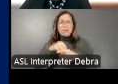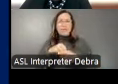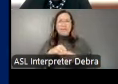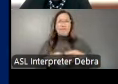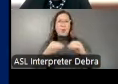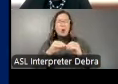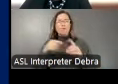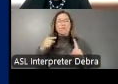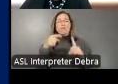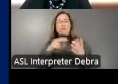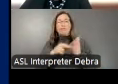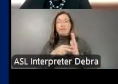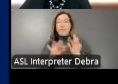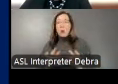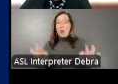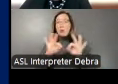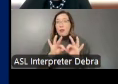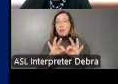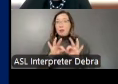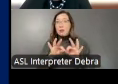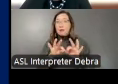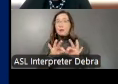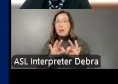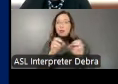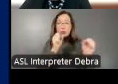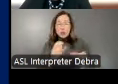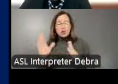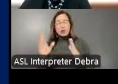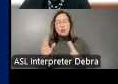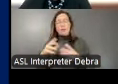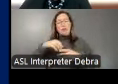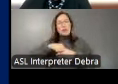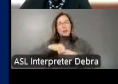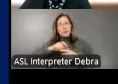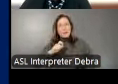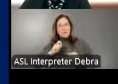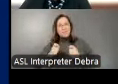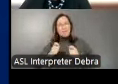being relevant and strategic, we're evolving internally, becoming a learning and adaptive